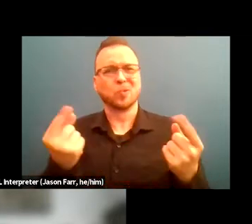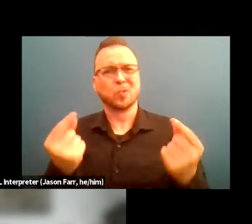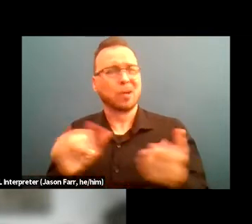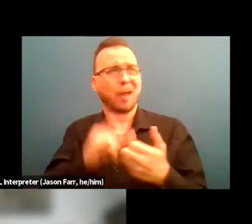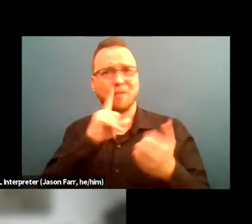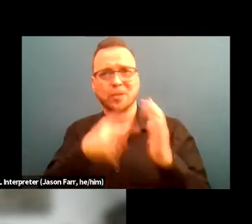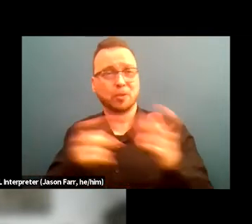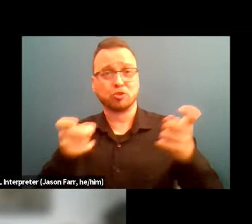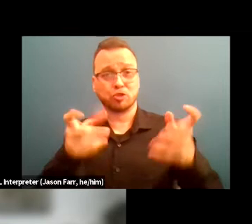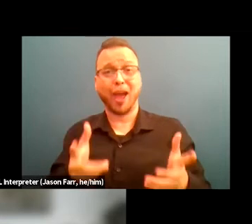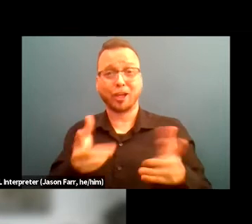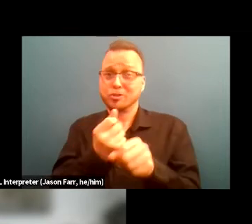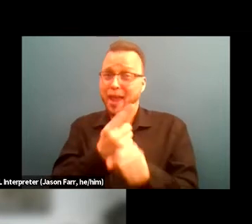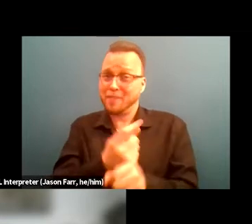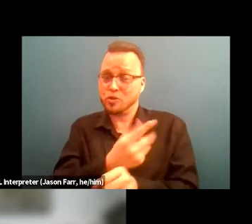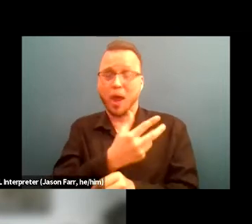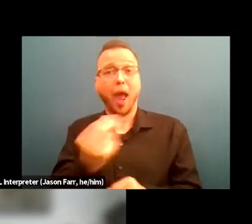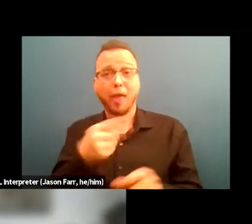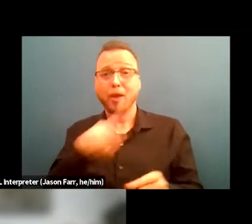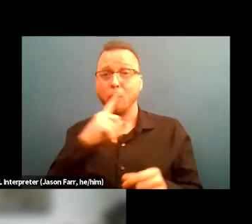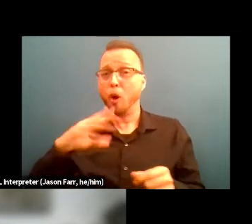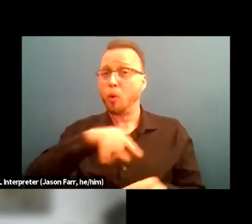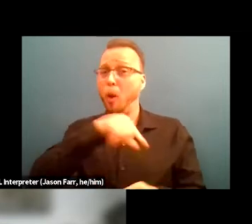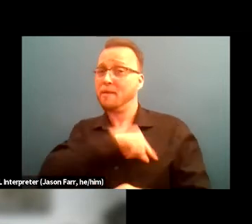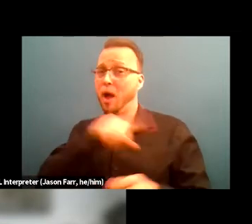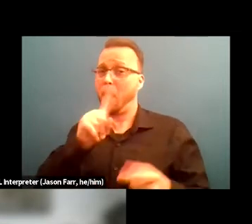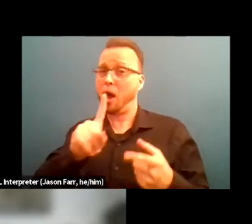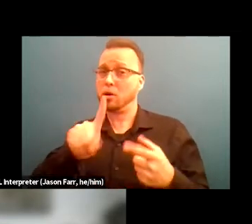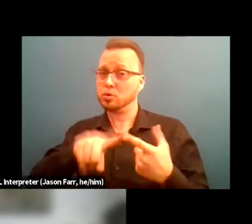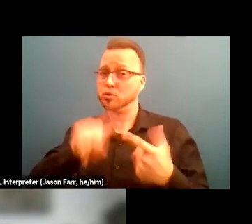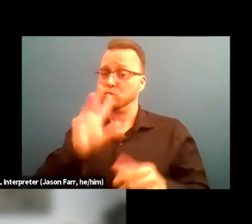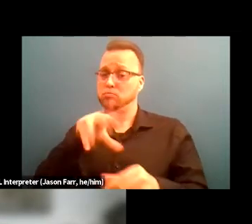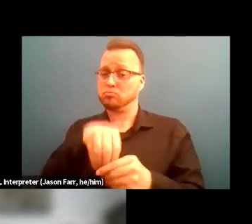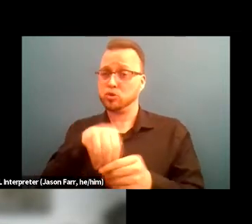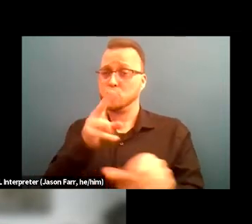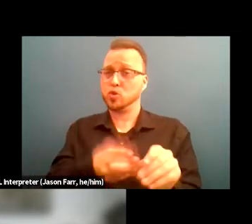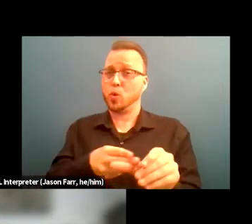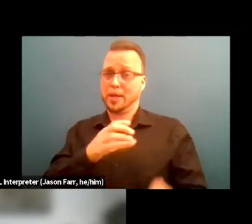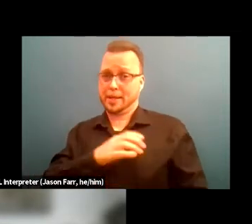and are eligible to participate on committees established by the board of committees,